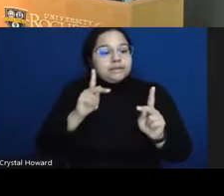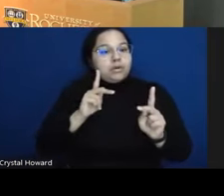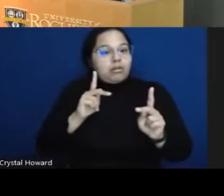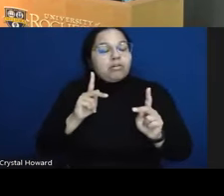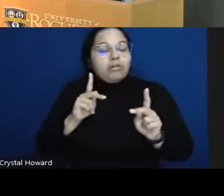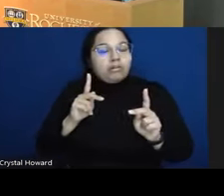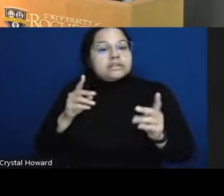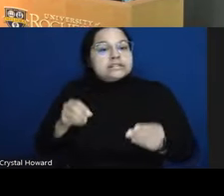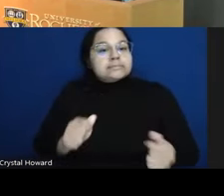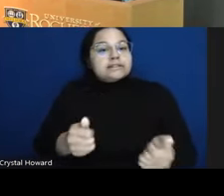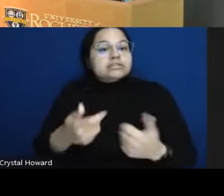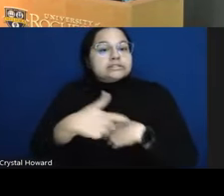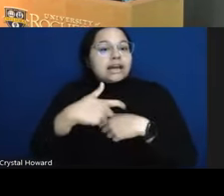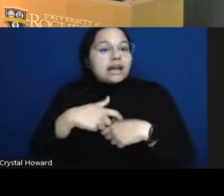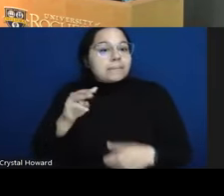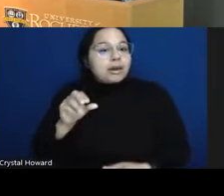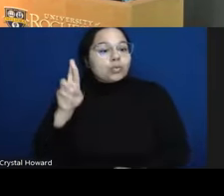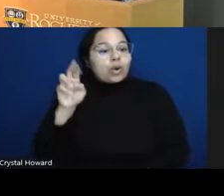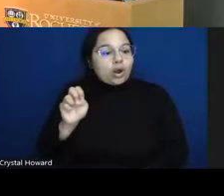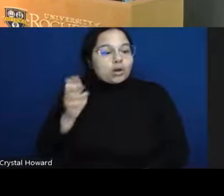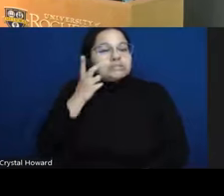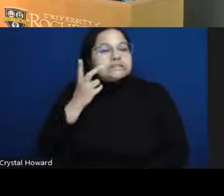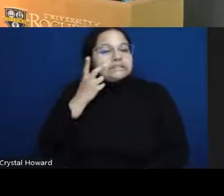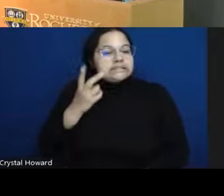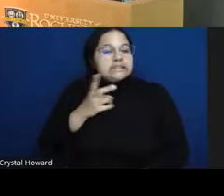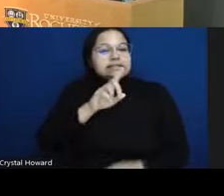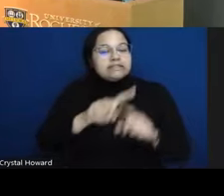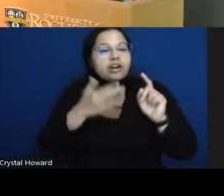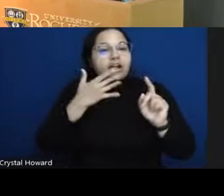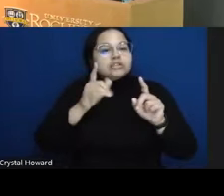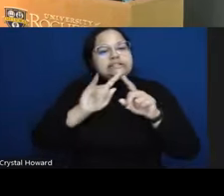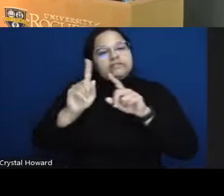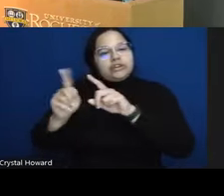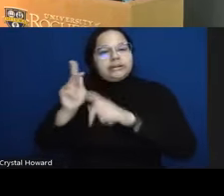of Rochester every different color is a different participant um but where they went as you see some